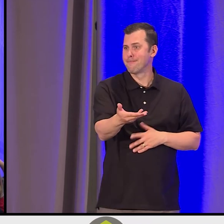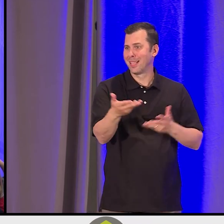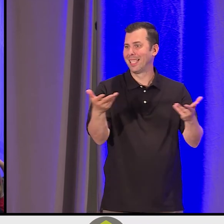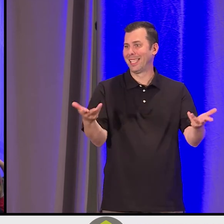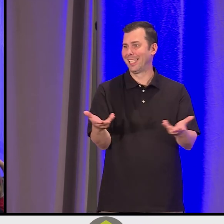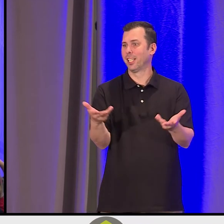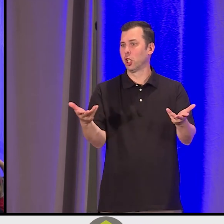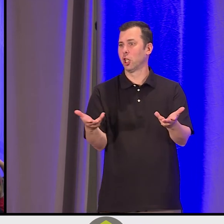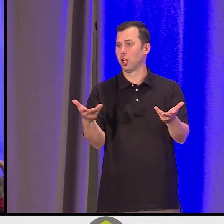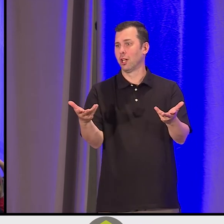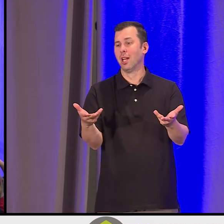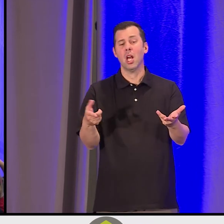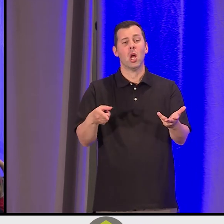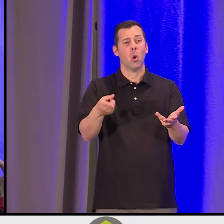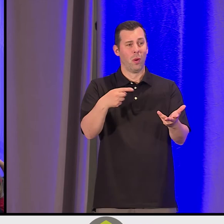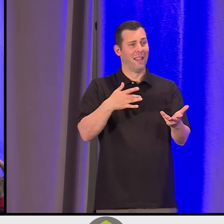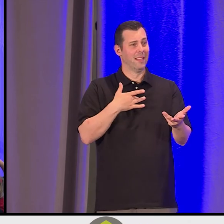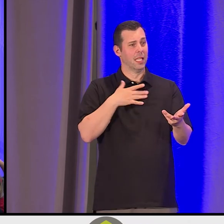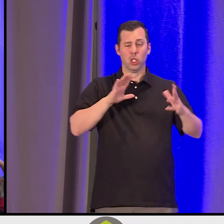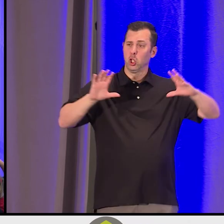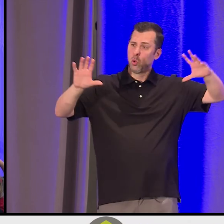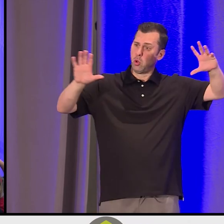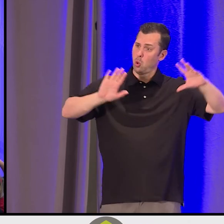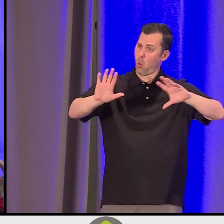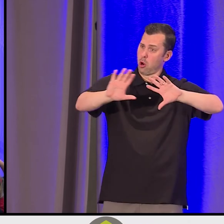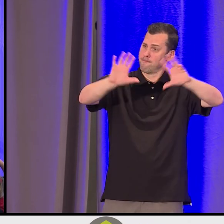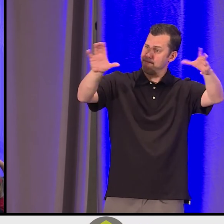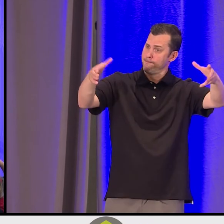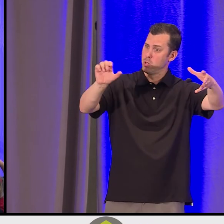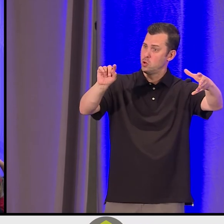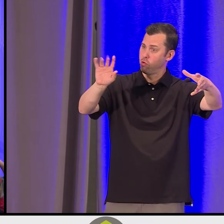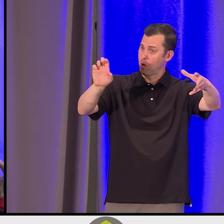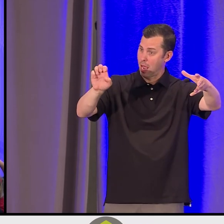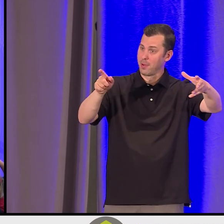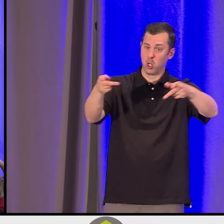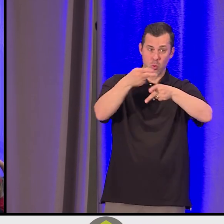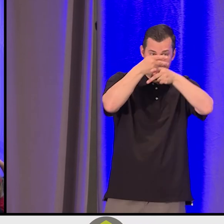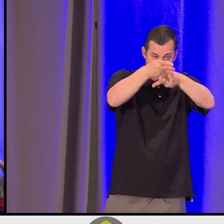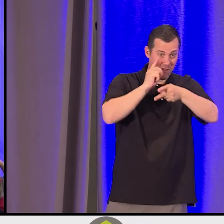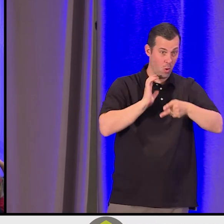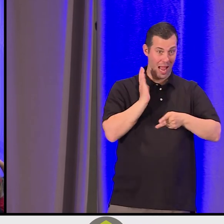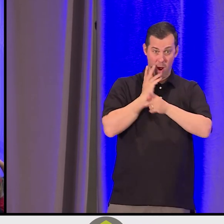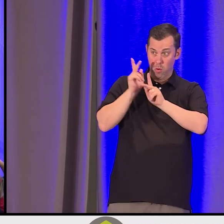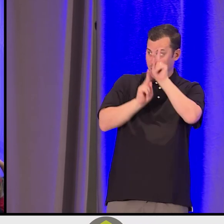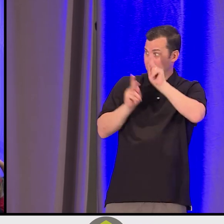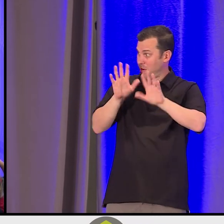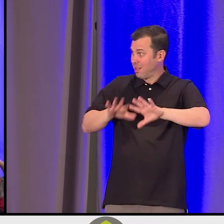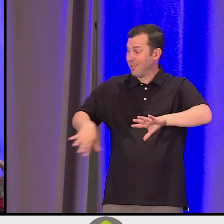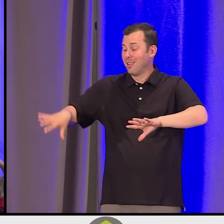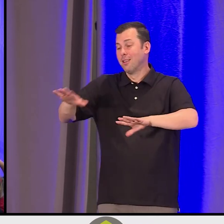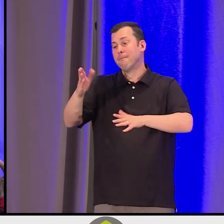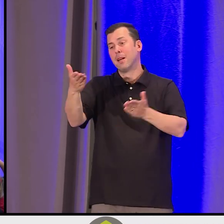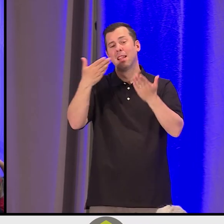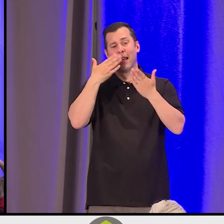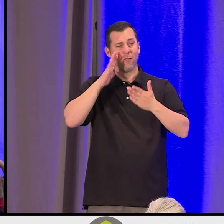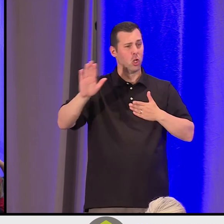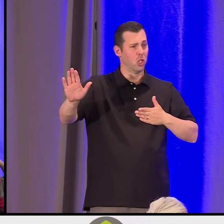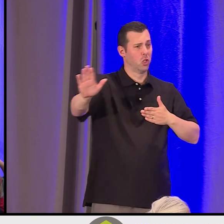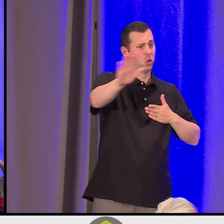into this tribe, into this family that cares for our people. So thank you for the blood, sweat and tears through this pandemic.